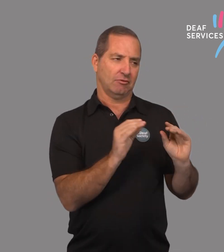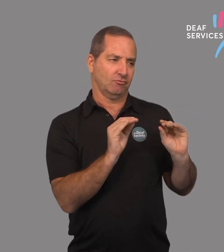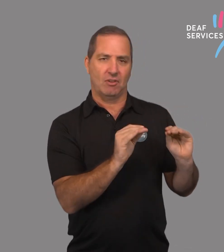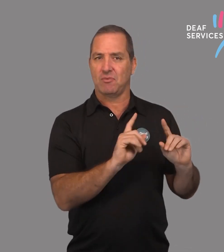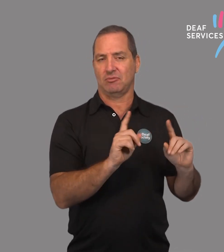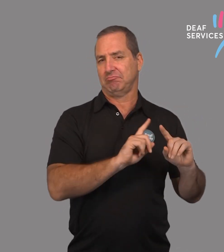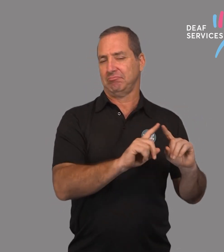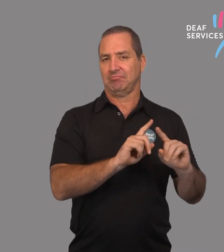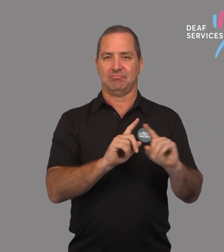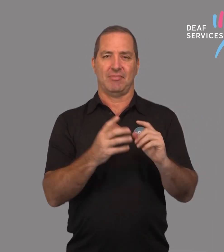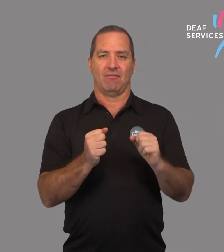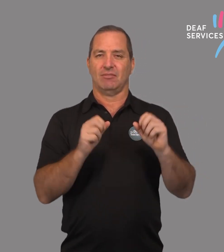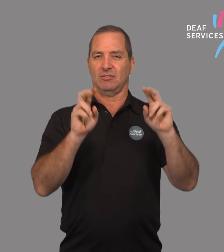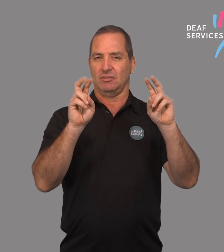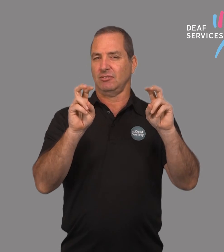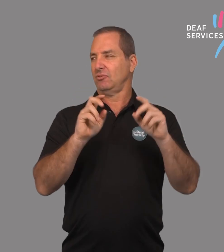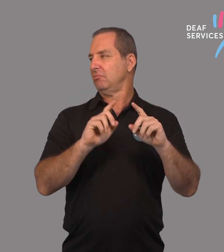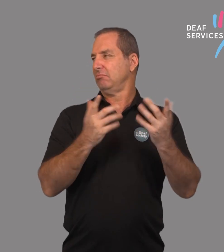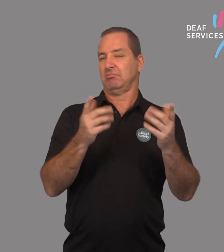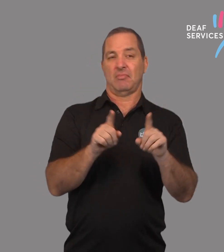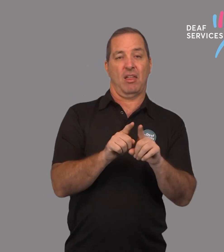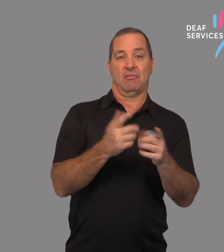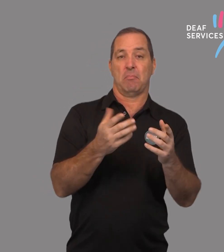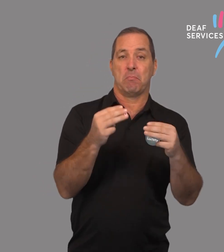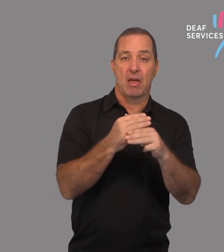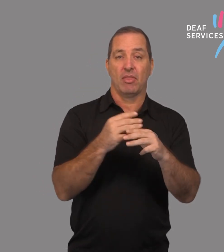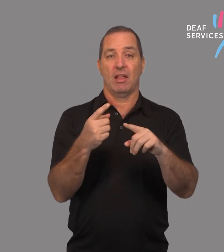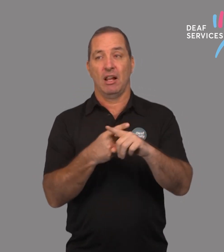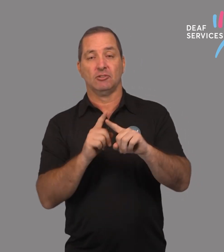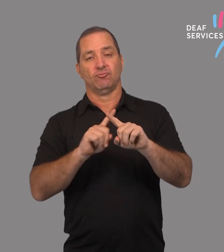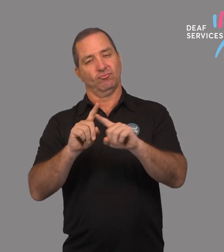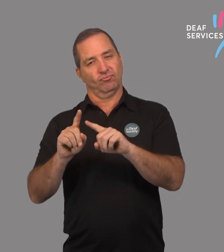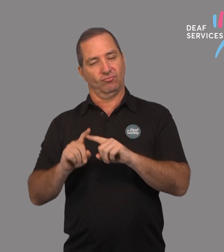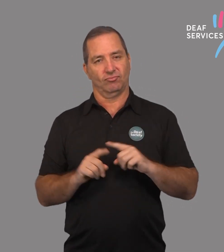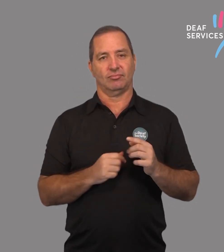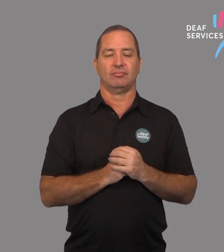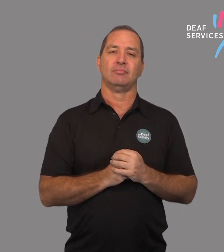These workshops may support learners to develop their reading and writing skills and technology skills by focusing on: How to use Zoom, Maths, English, how to stay safe online, and much more.